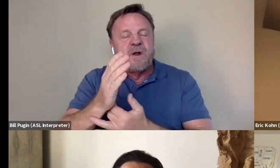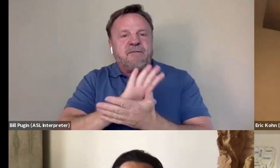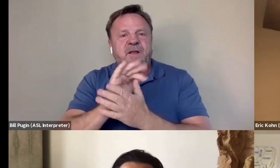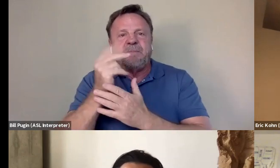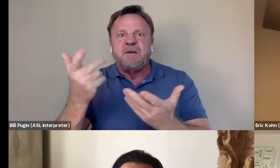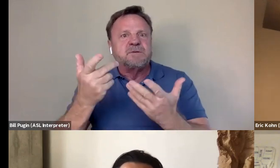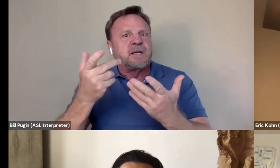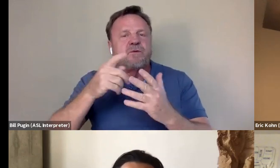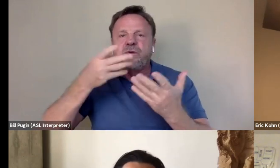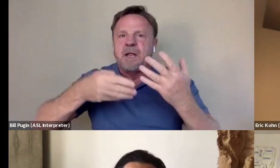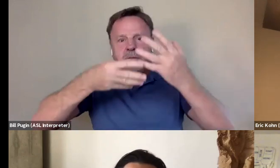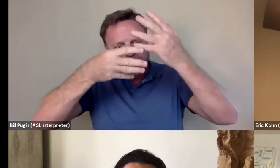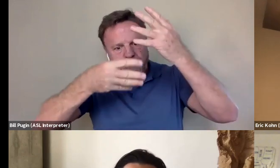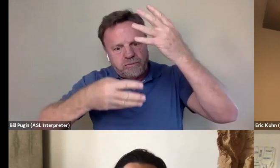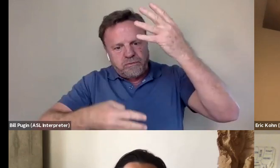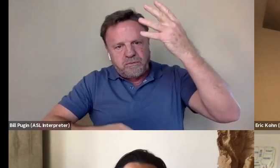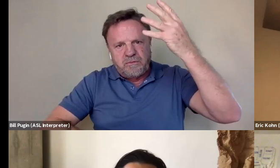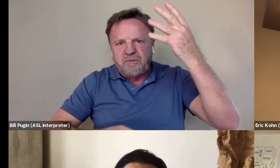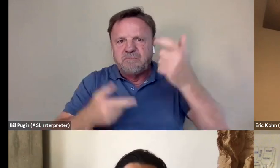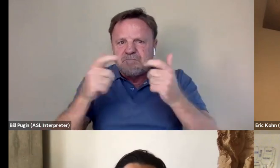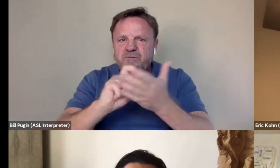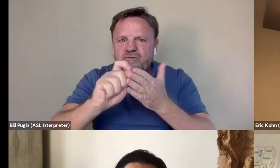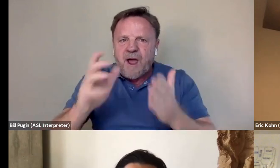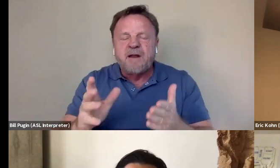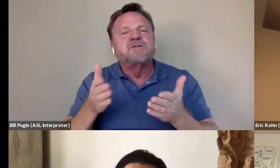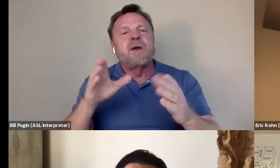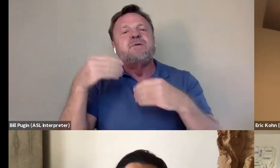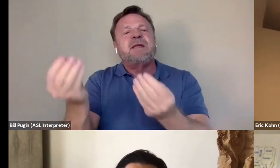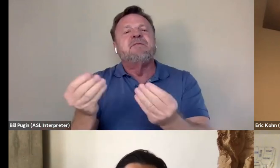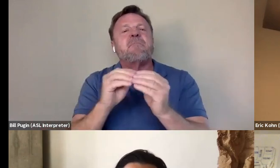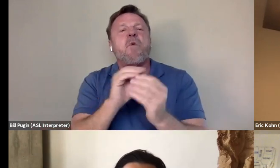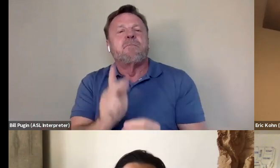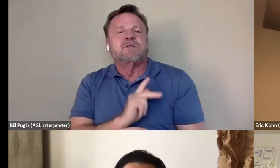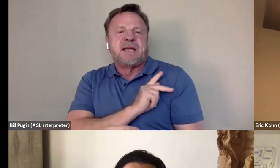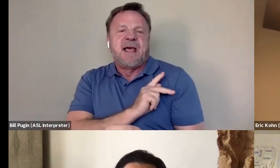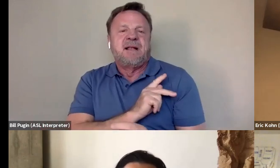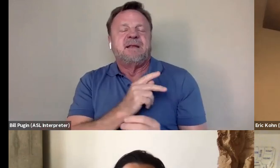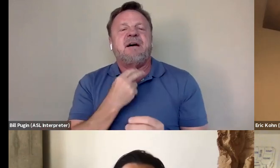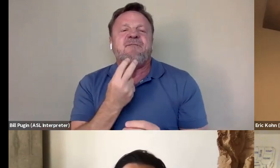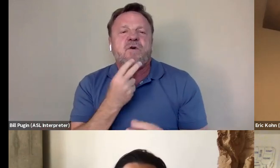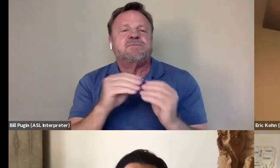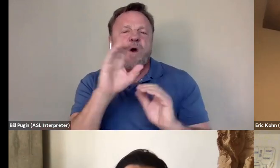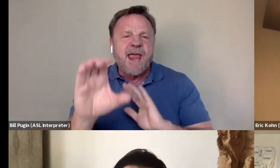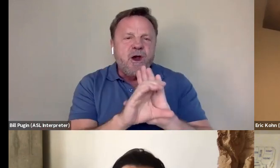And that was a way to give him a voice, right. To give him a bit more personality, a bit more character without having, you know,